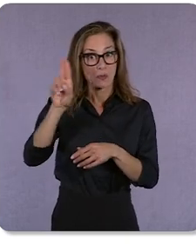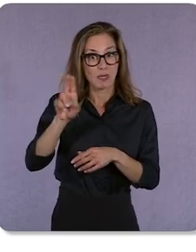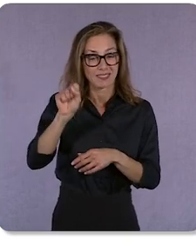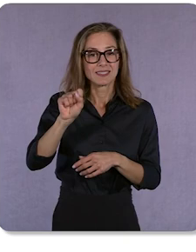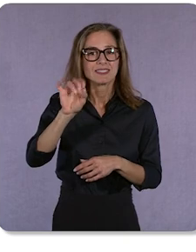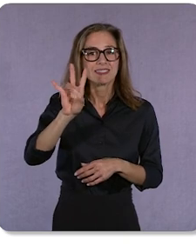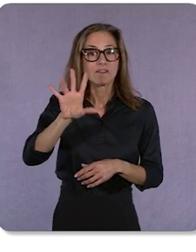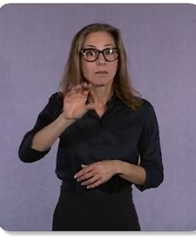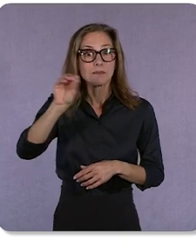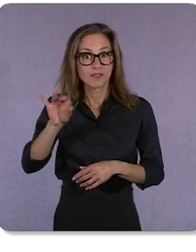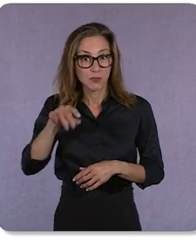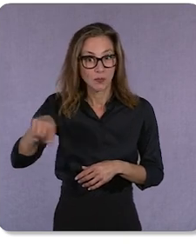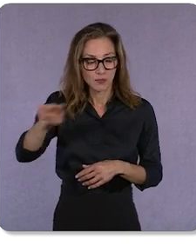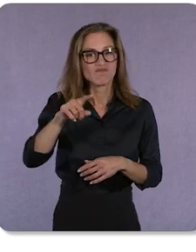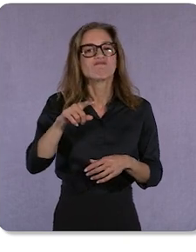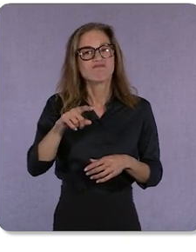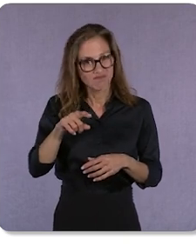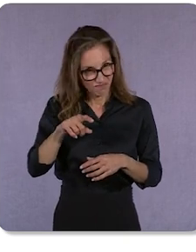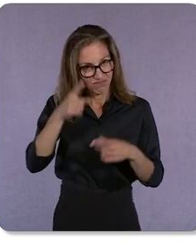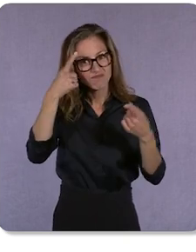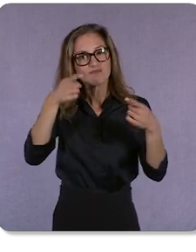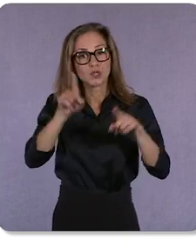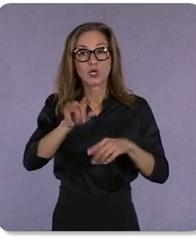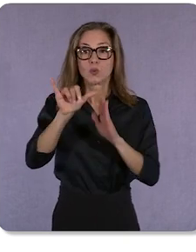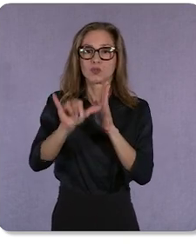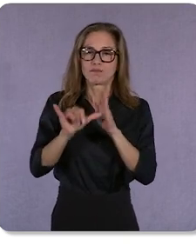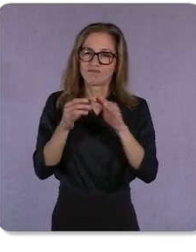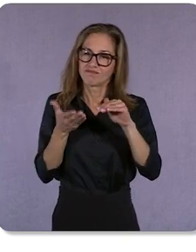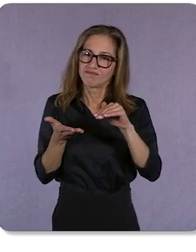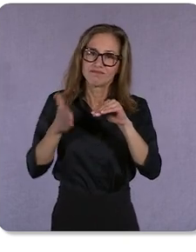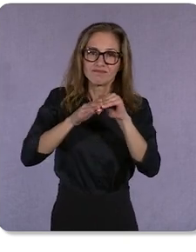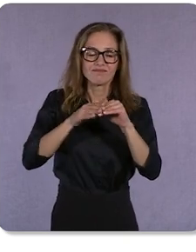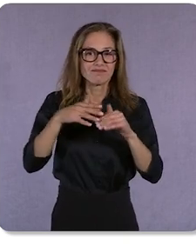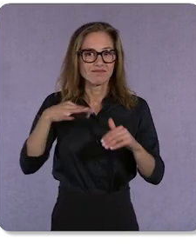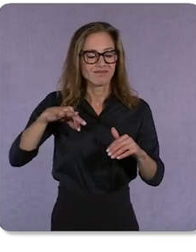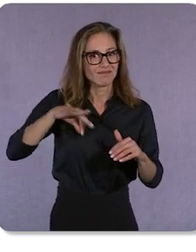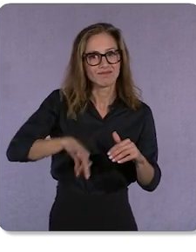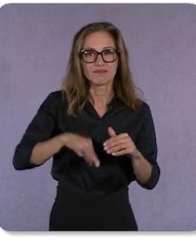that YouTube enhances the traditional shopping journey by delivering unexpected inspiration.